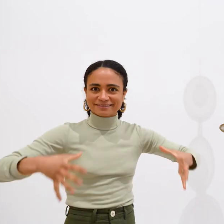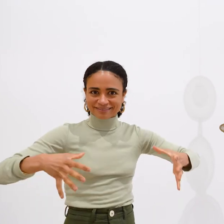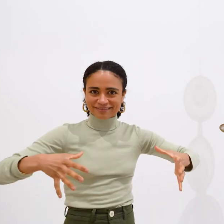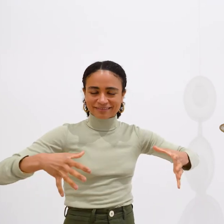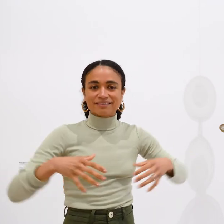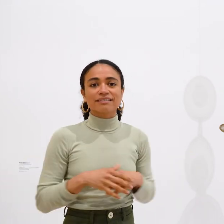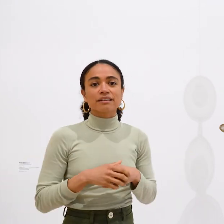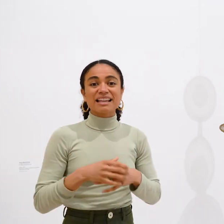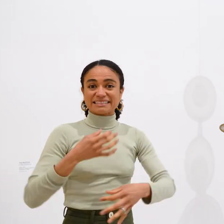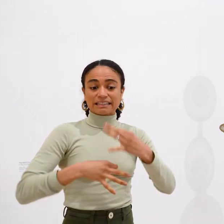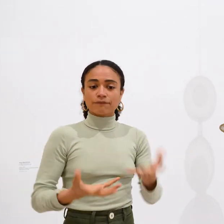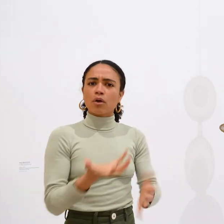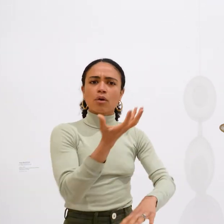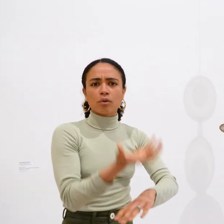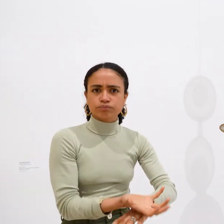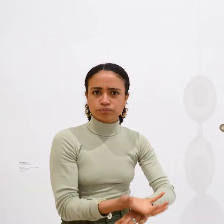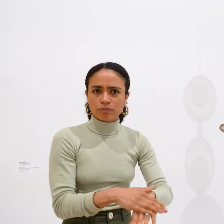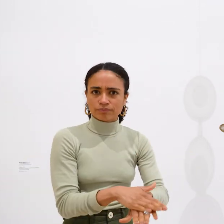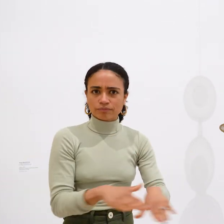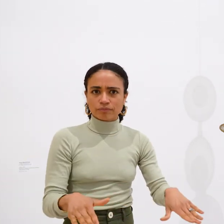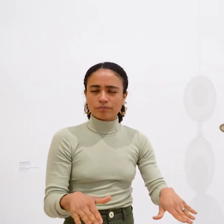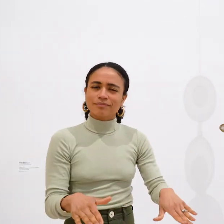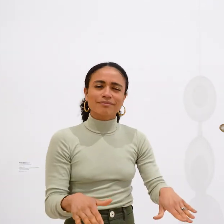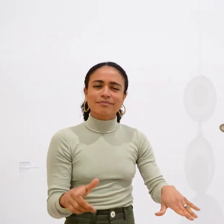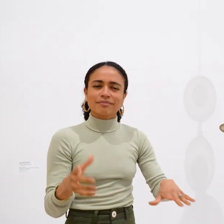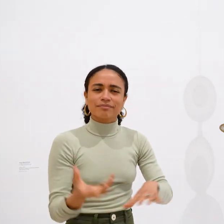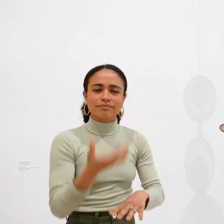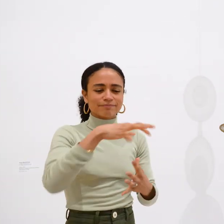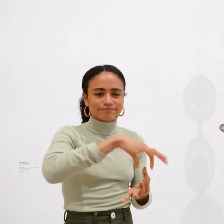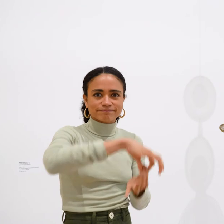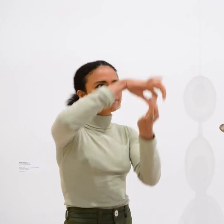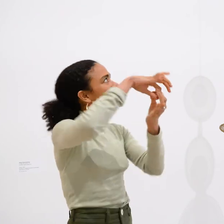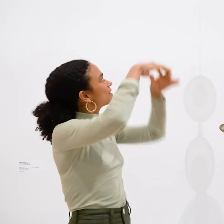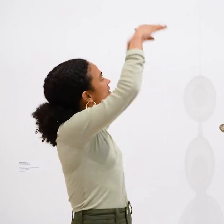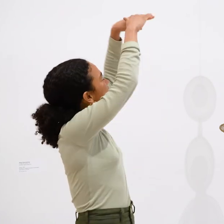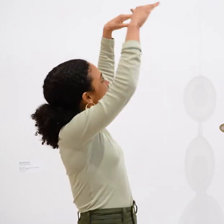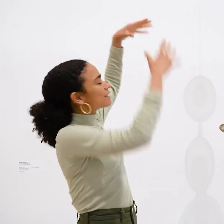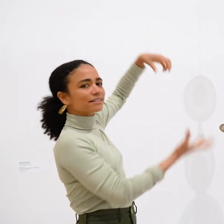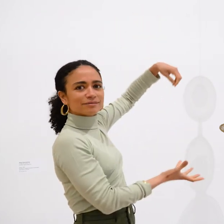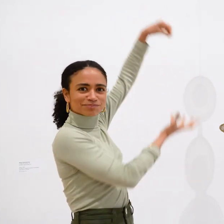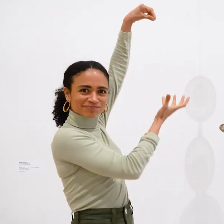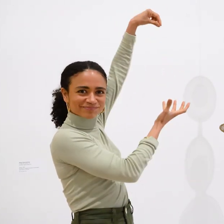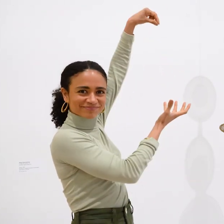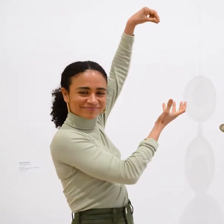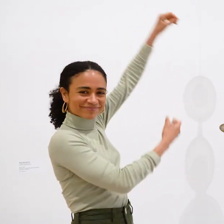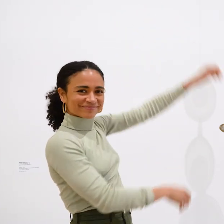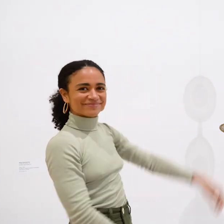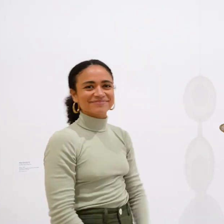Instead of the material sitting on the floor for support, Asawa attaches it to the ceiling so it is suspended in air.